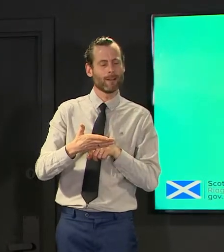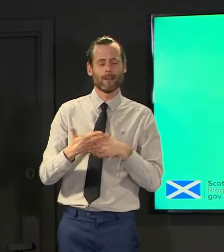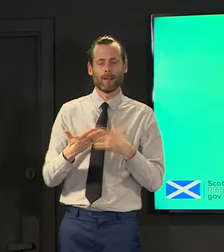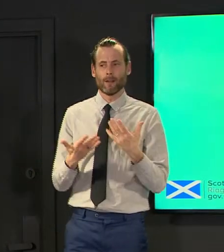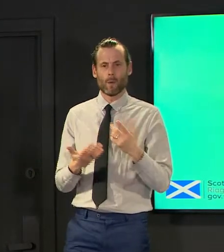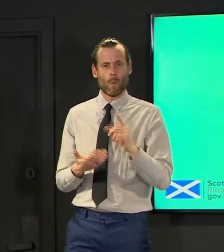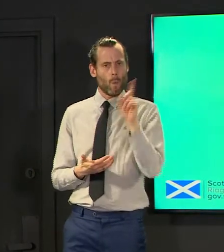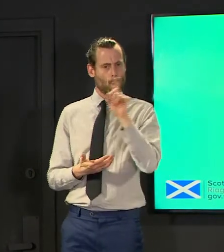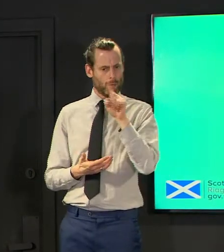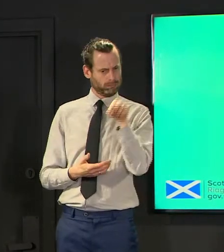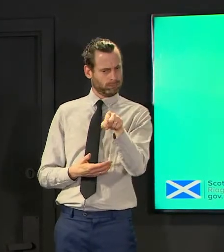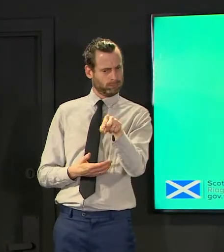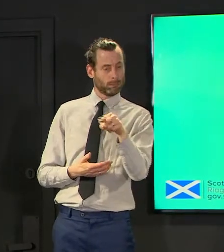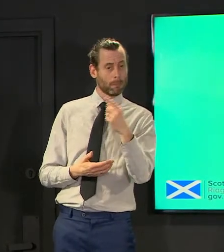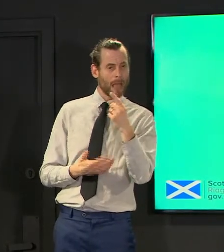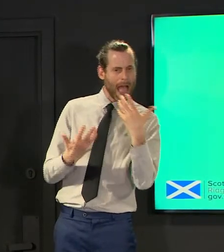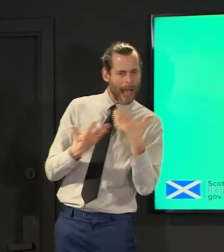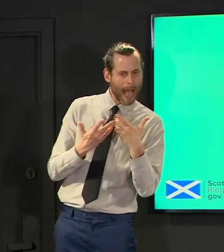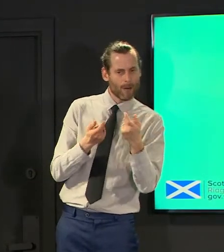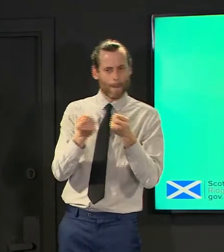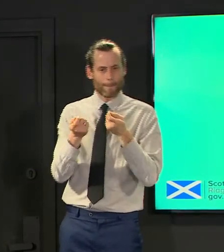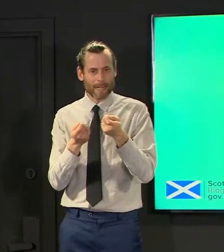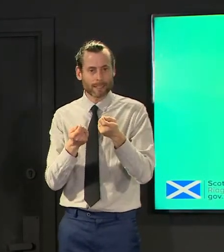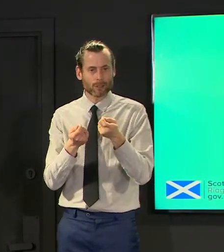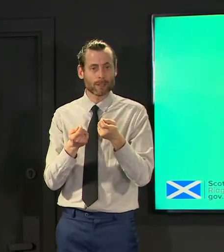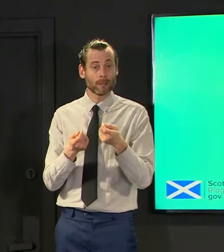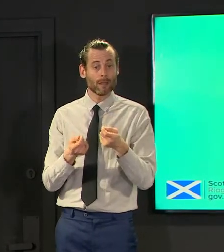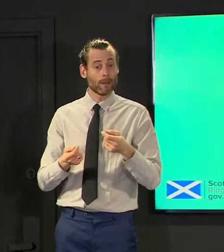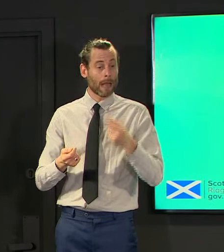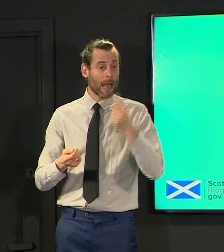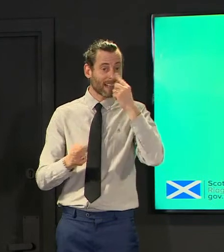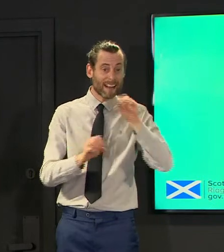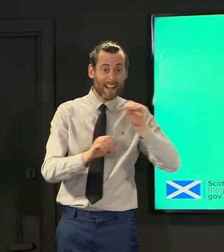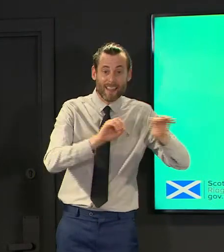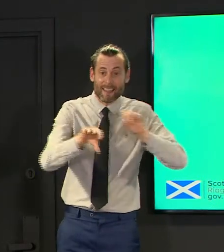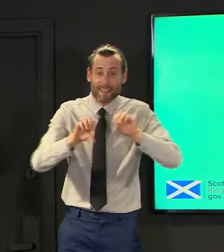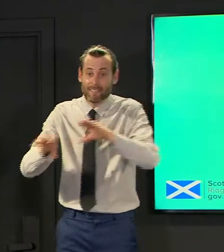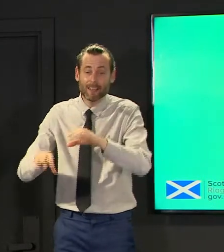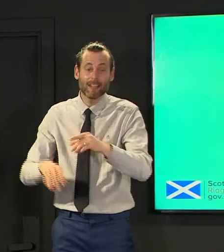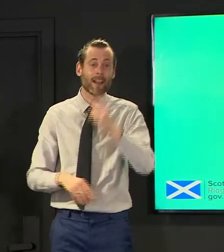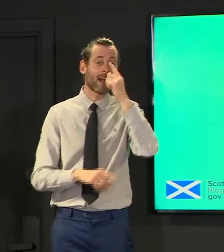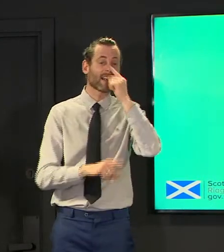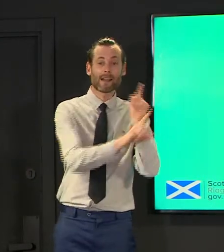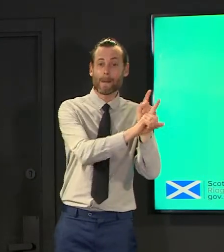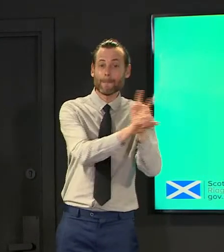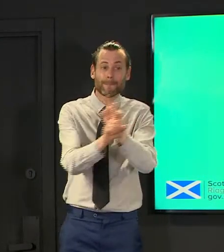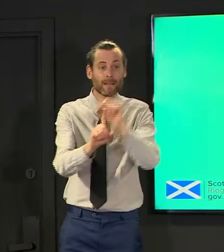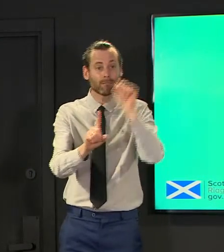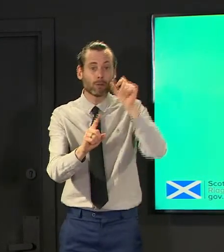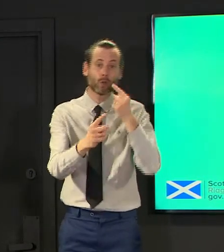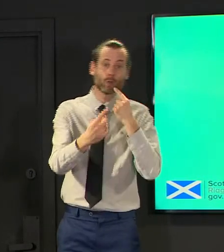that election might look like from leafleting to door-to-door canvassing to polling stations and